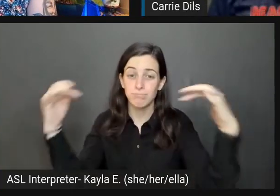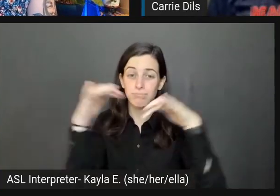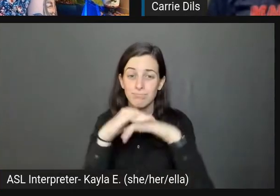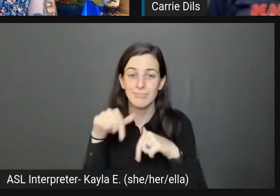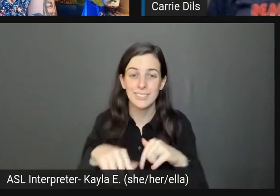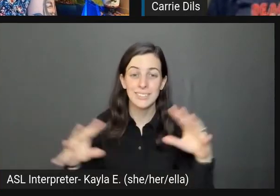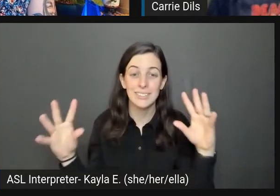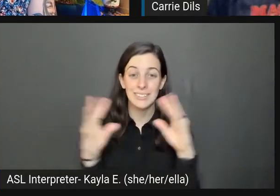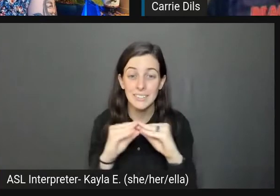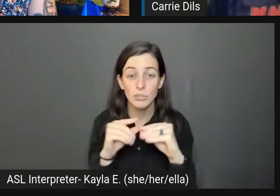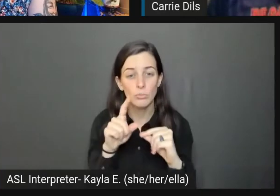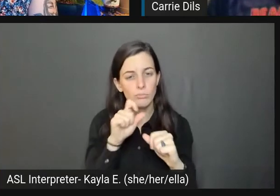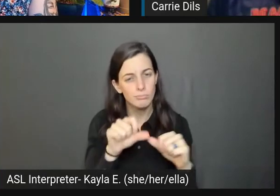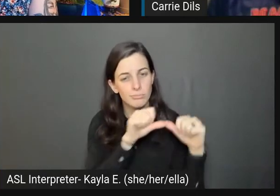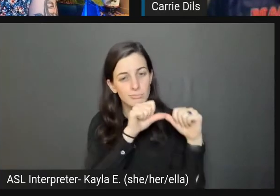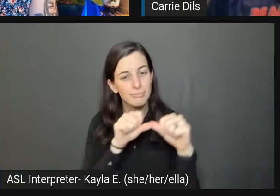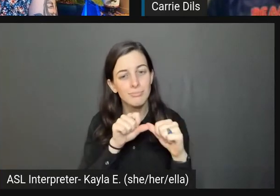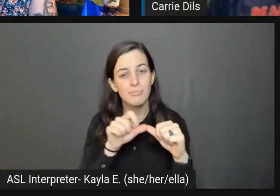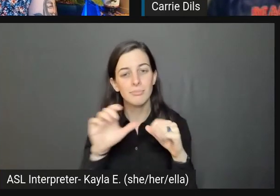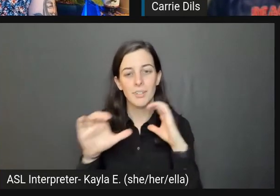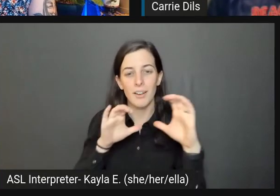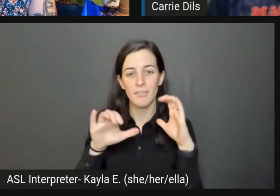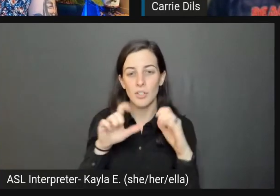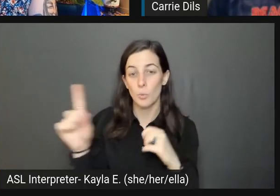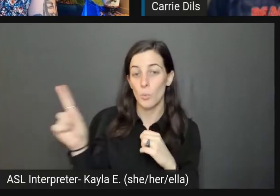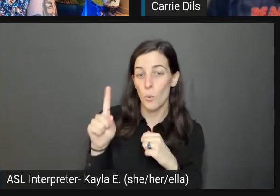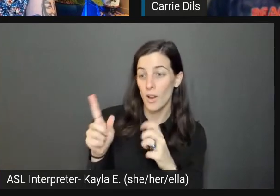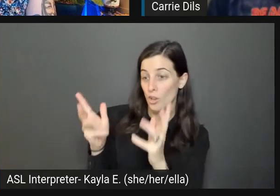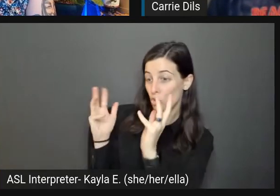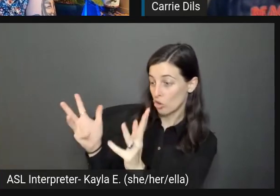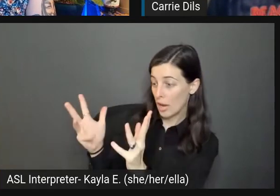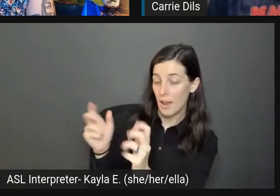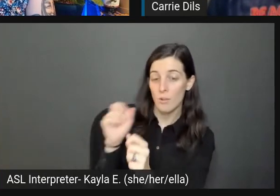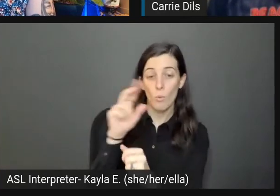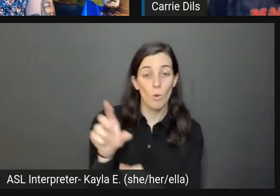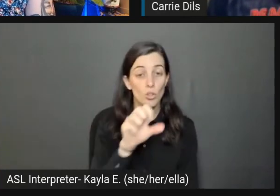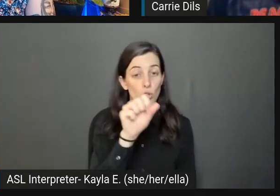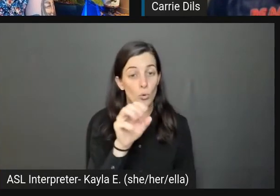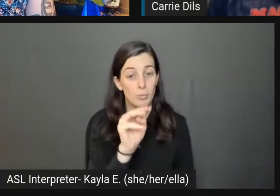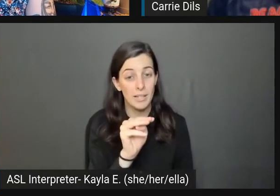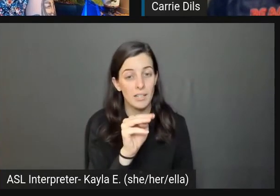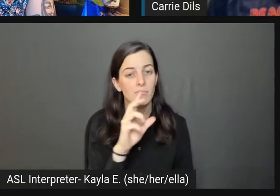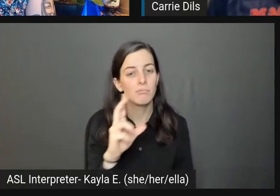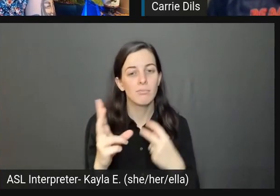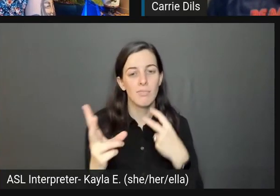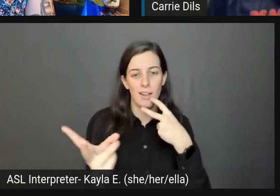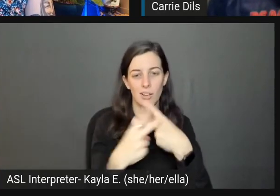You can continue the conversation in the chat or on social media using #WPA11YDay.